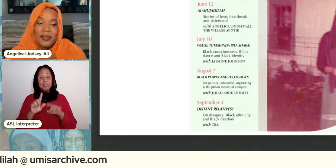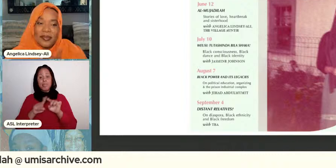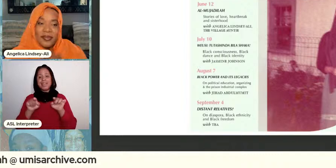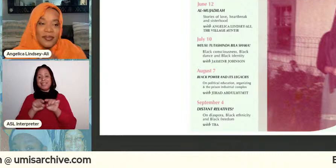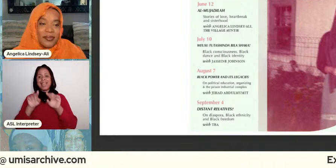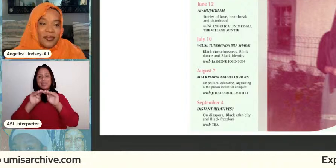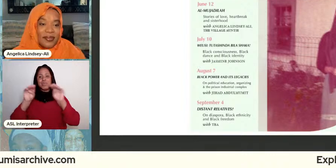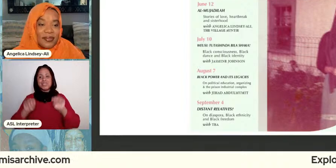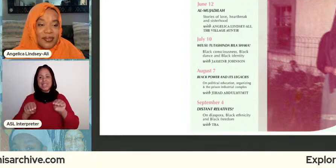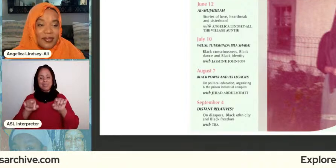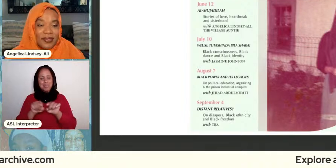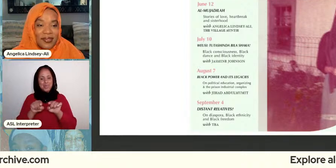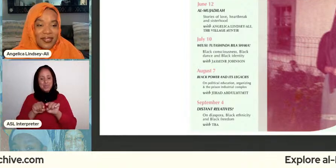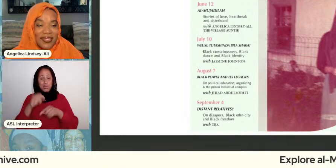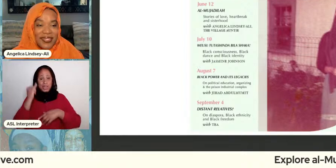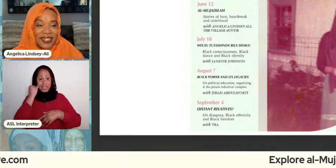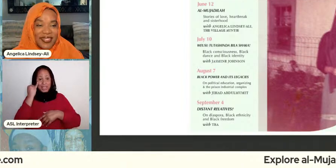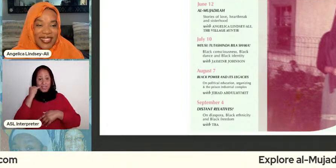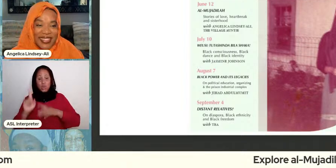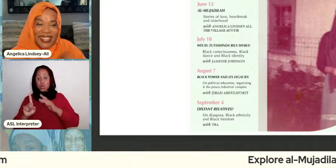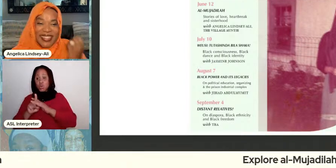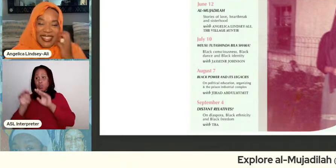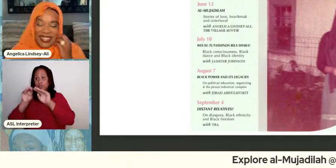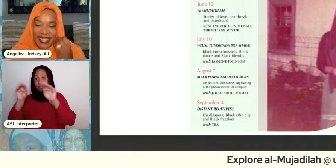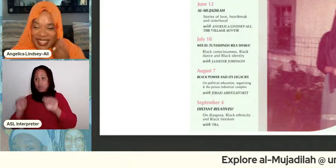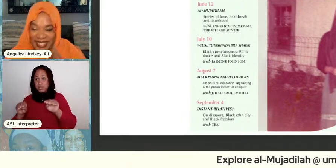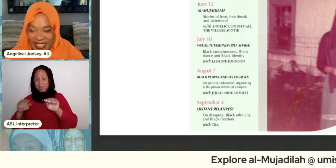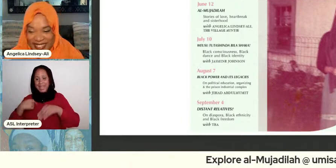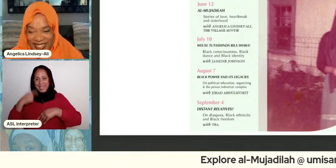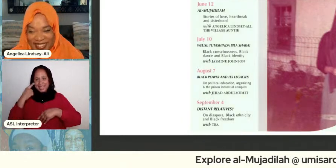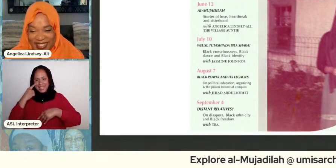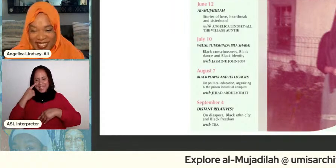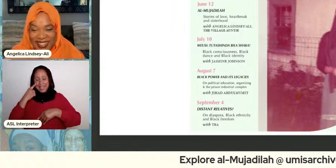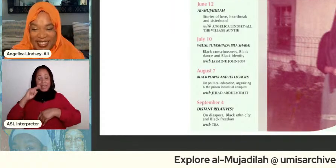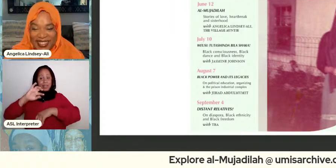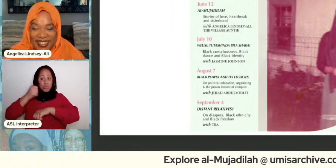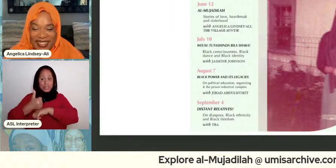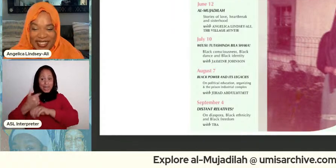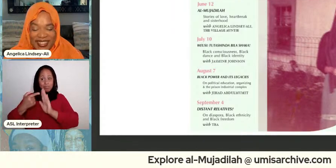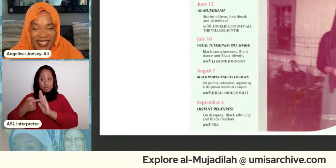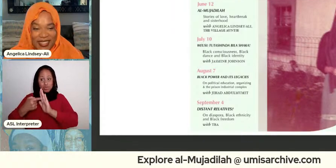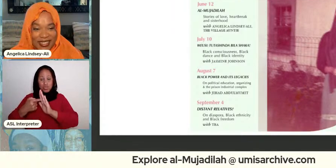an exhibition is only there for a limited amount of time right then it goes away so this exhibition